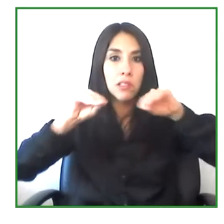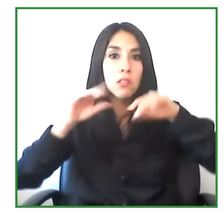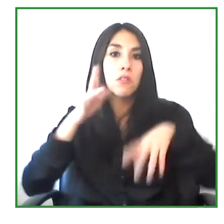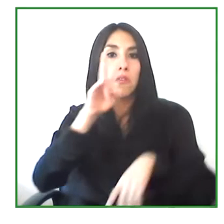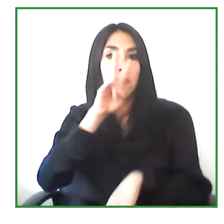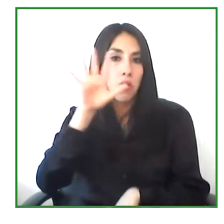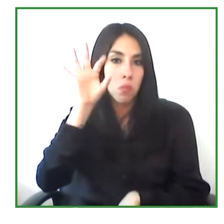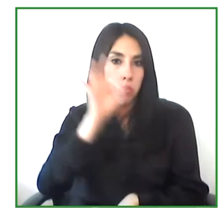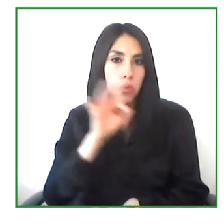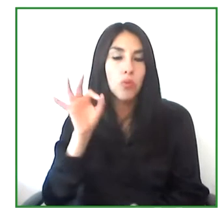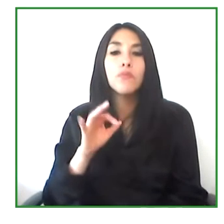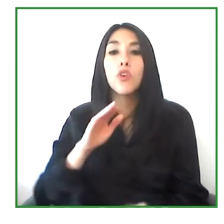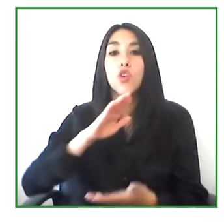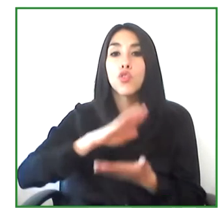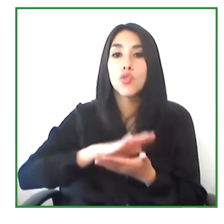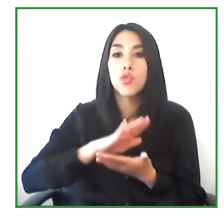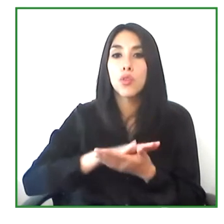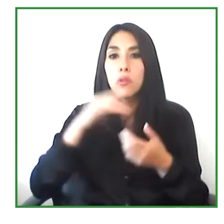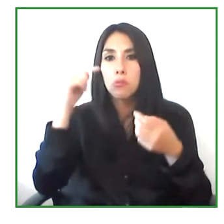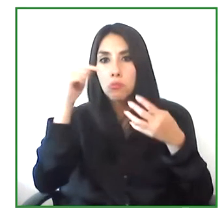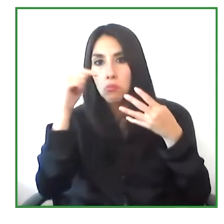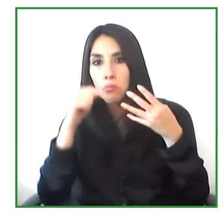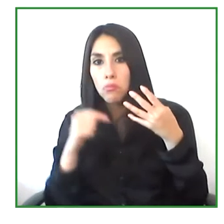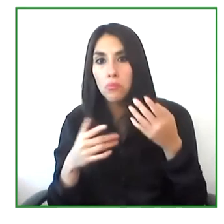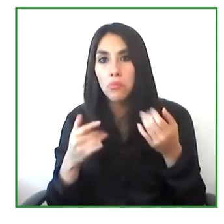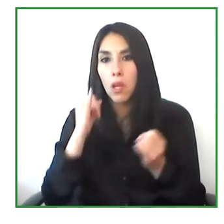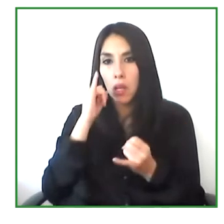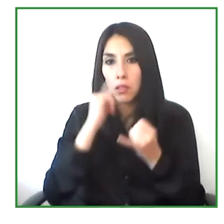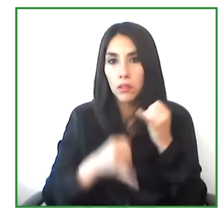should be able to pass a final exam in blind me